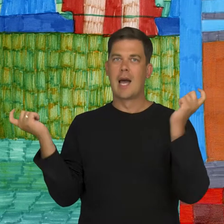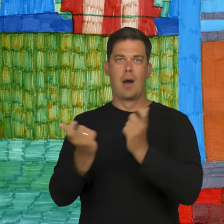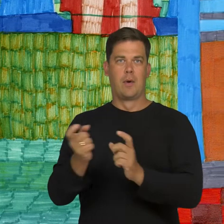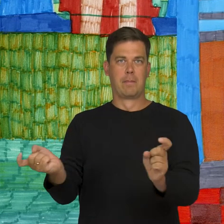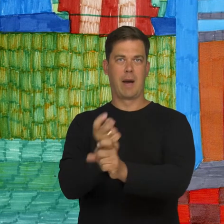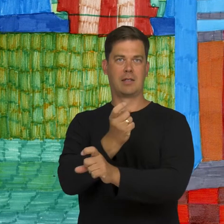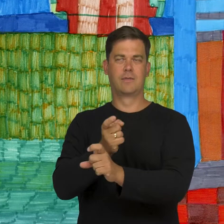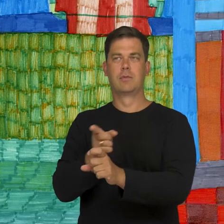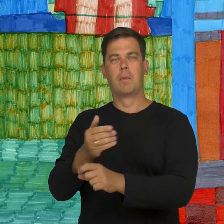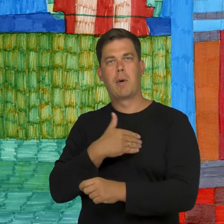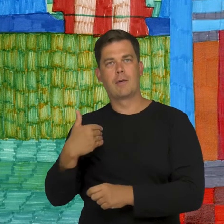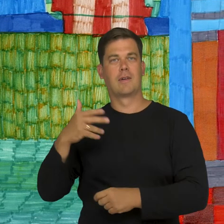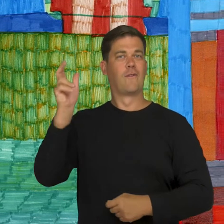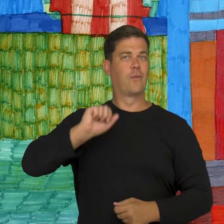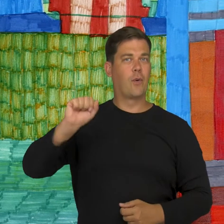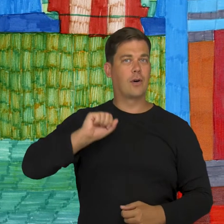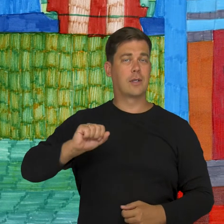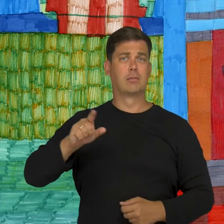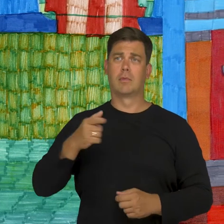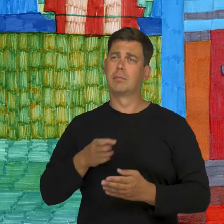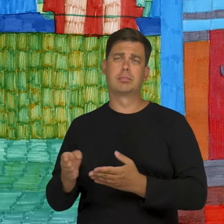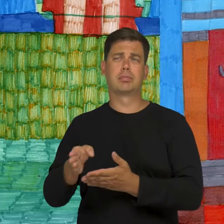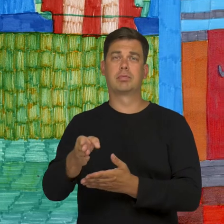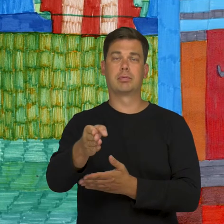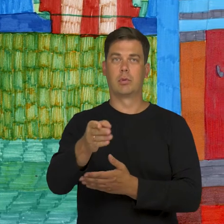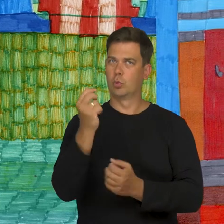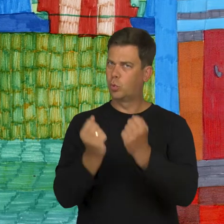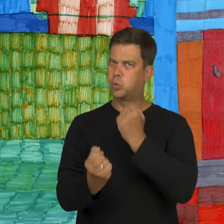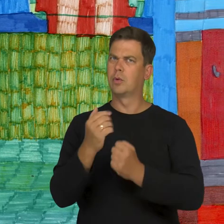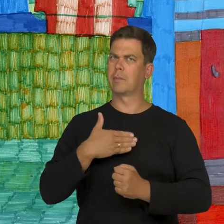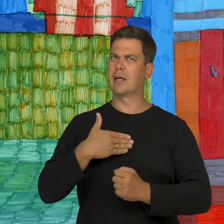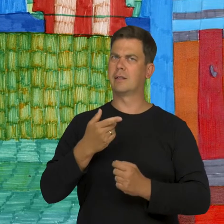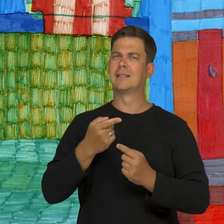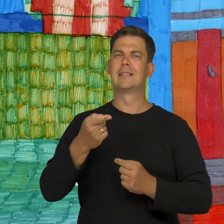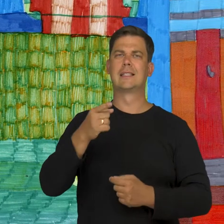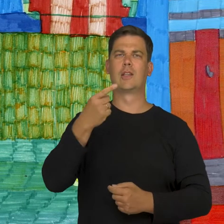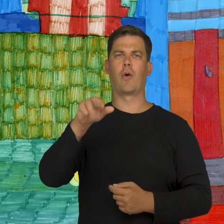They were traveling around the country in a car, across Poland and Italy. and how difficult life with the Down syndrome is.